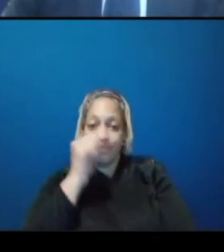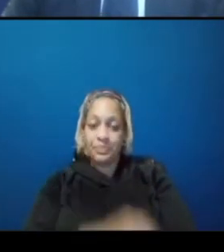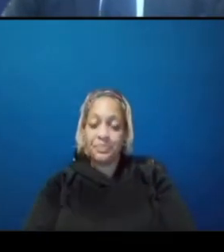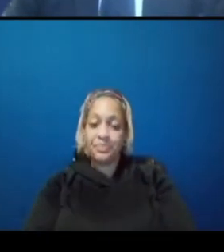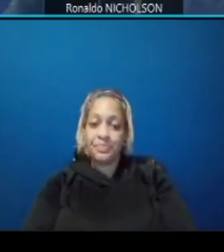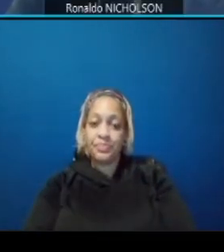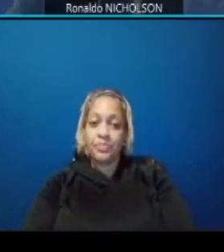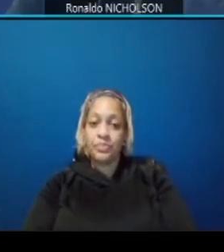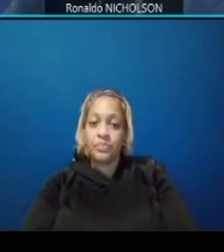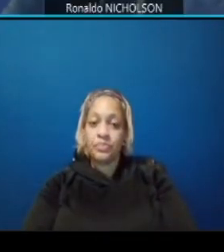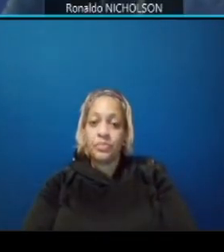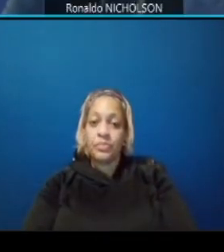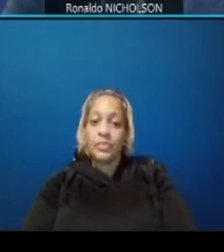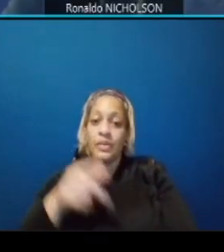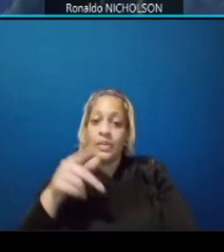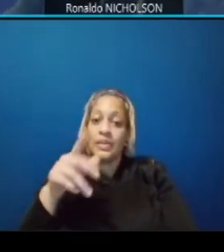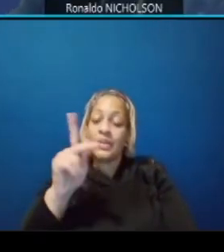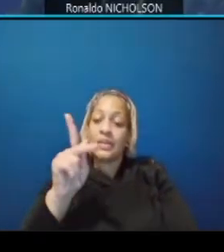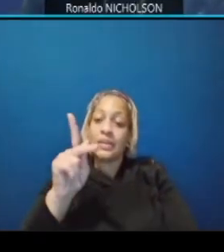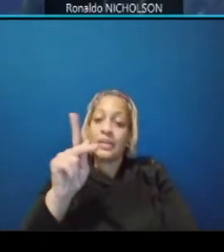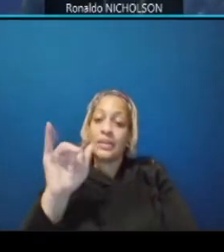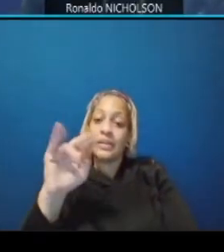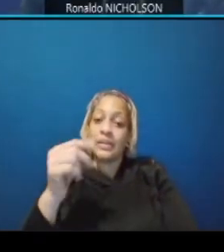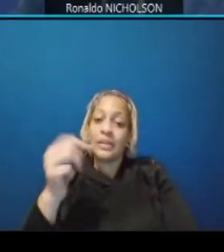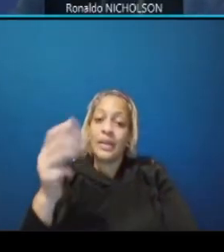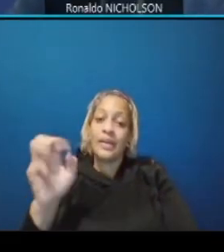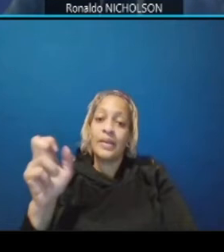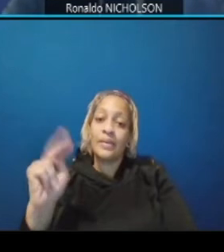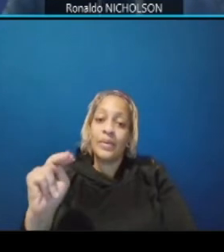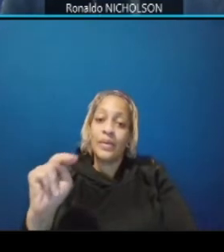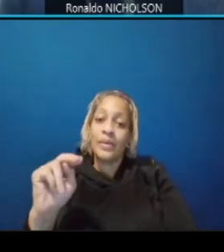this is the kingman island bridge no this is their kingman island lake